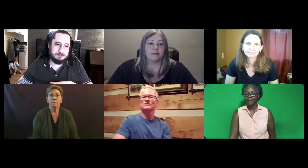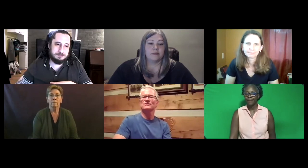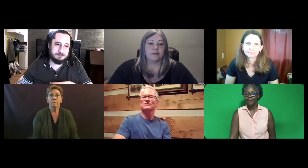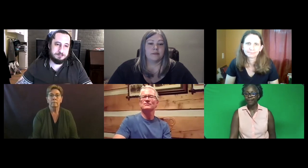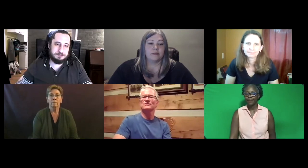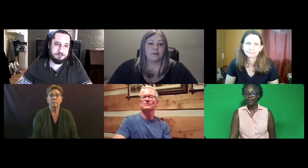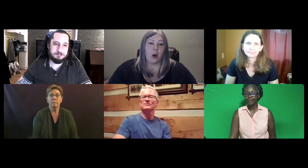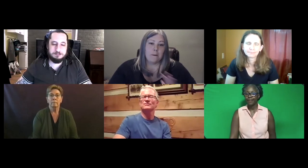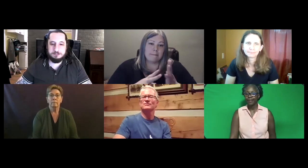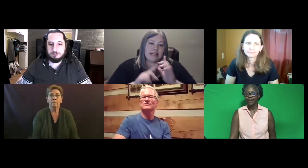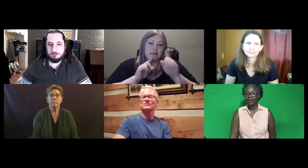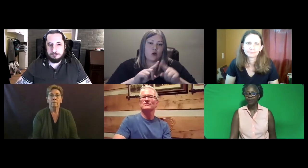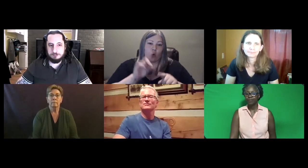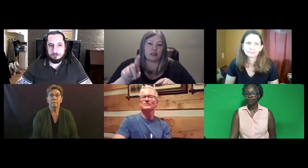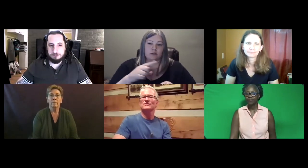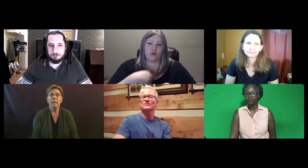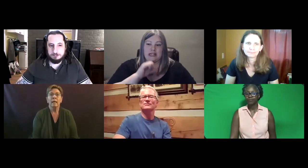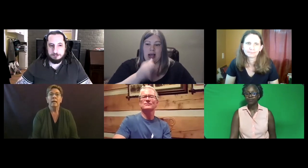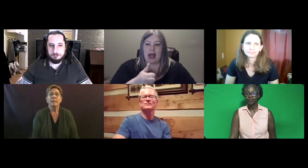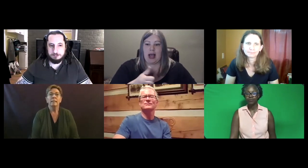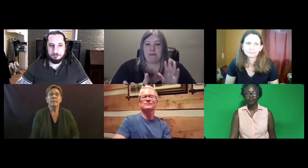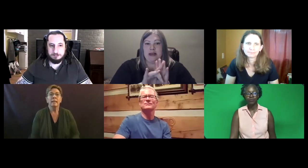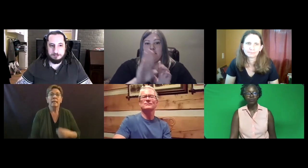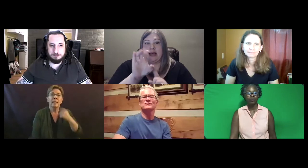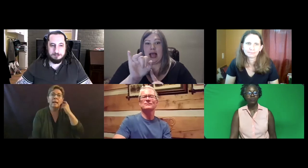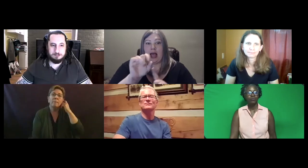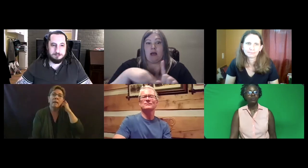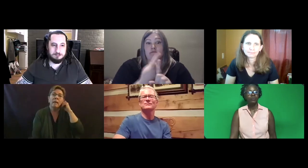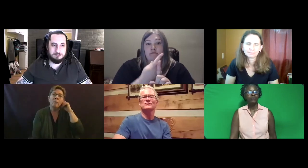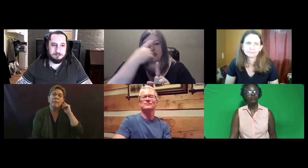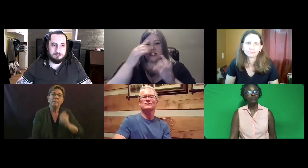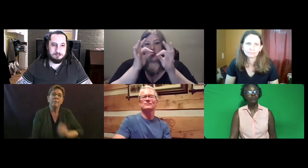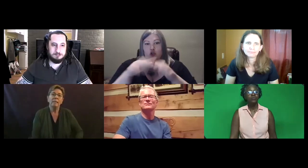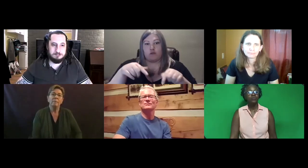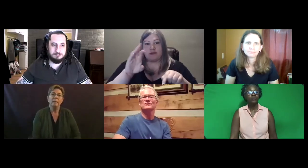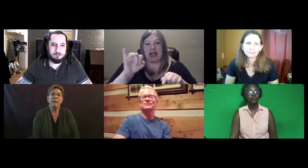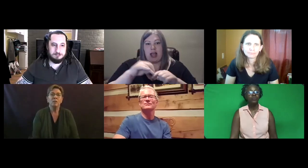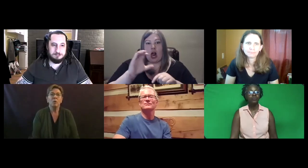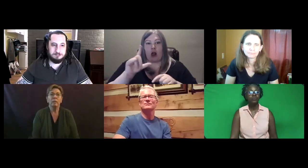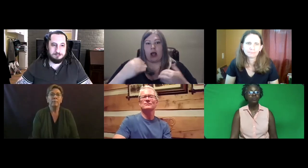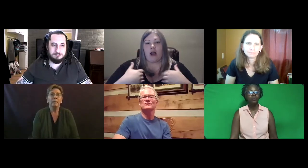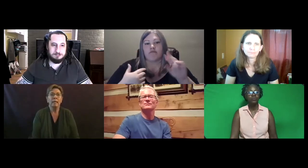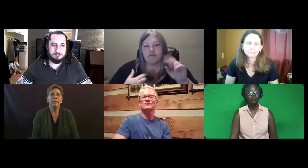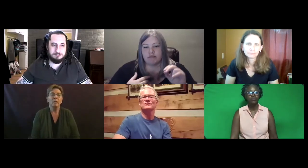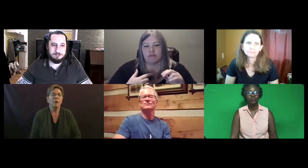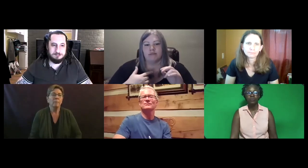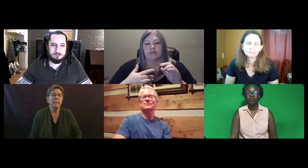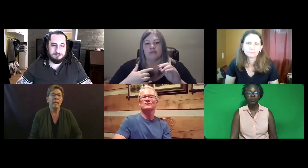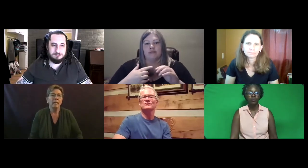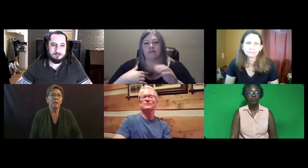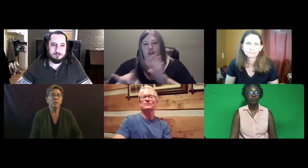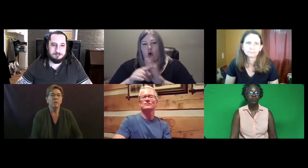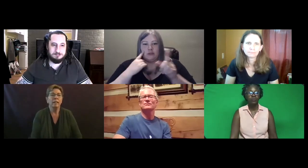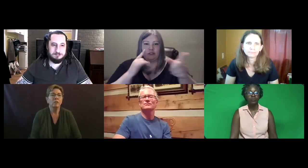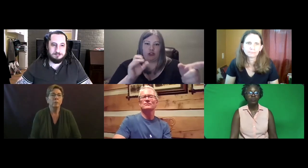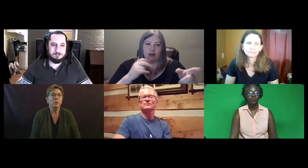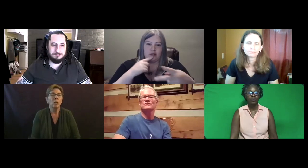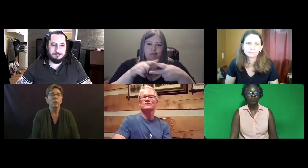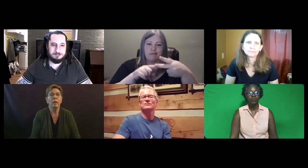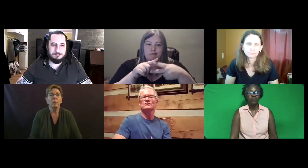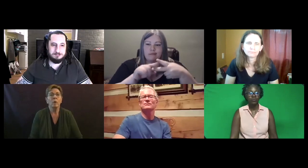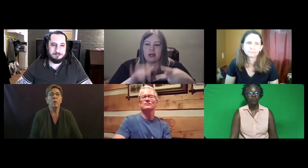Katie: We didn't pick the BEI solely because there are BEI-certified interpreters in Colorado.